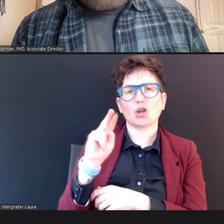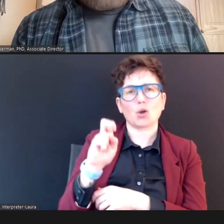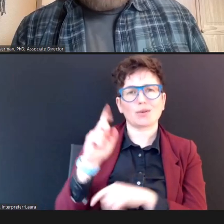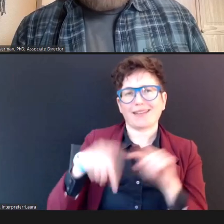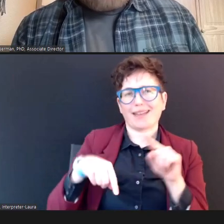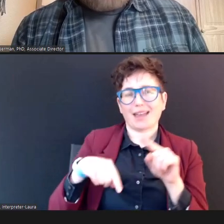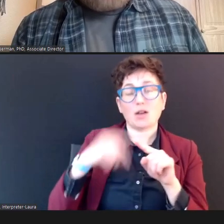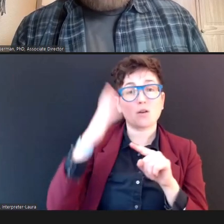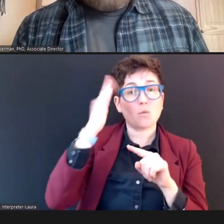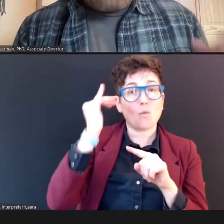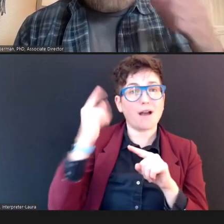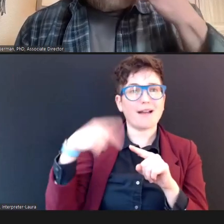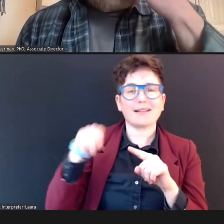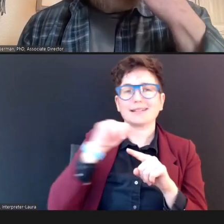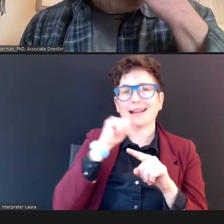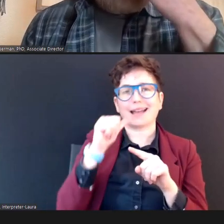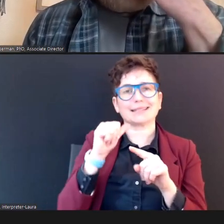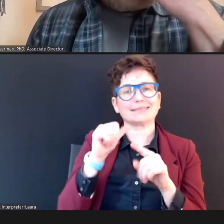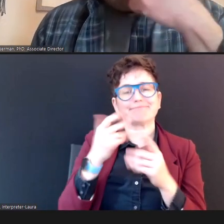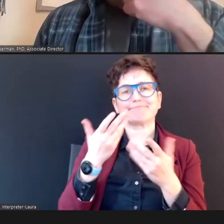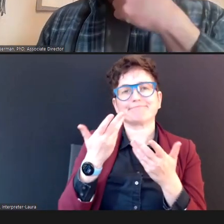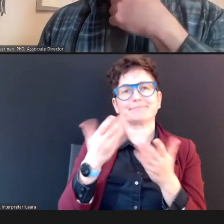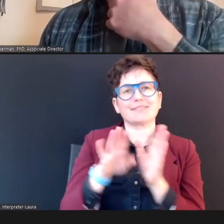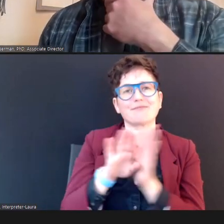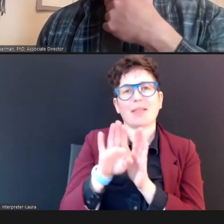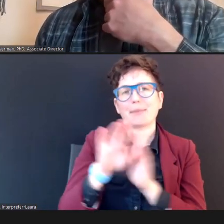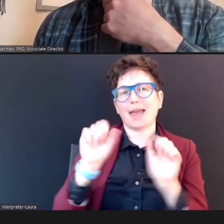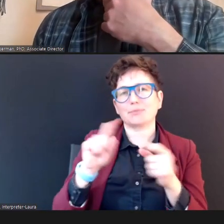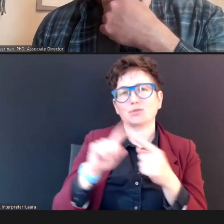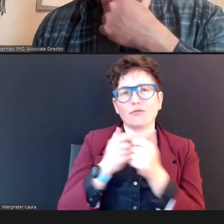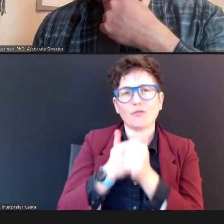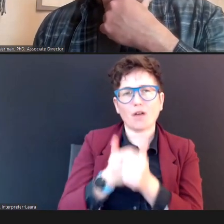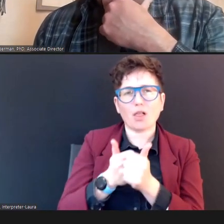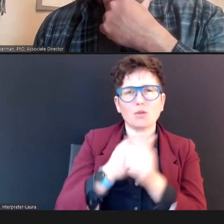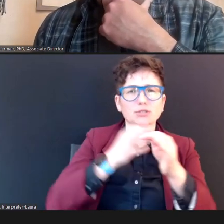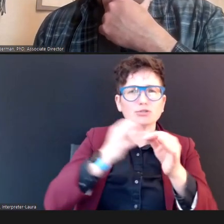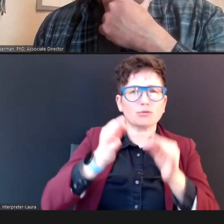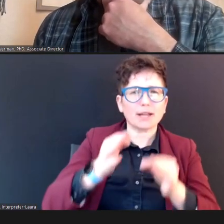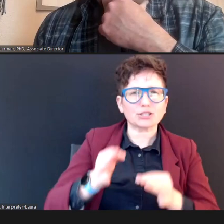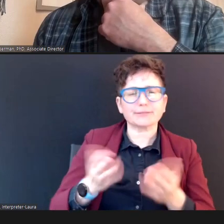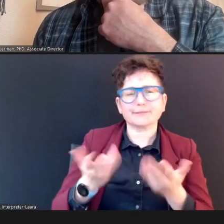developmentally able to follow the directions reliably. Dr. Terry Foust, AuD, CCC-A/SLP: And that's really been our experience as well.